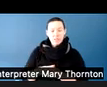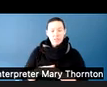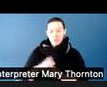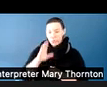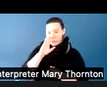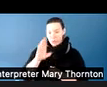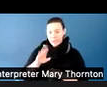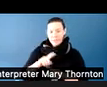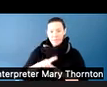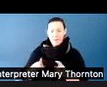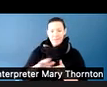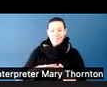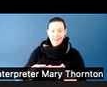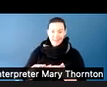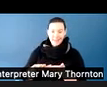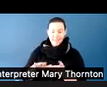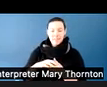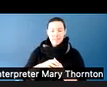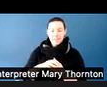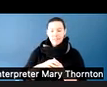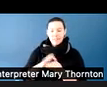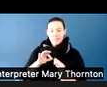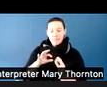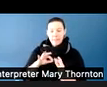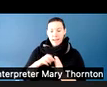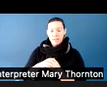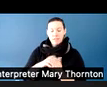So if you are trying to interrupt somebody who is maybe